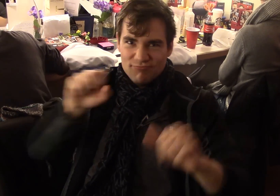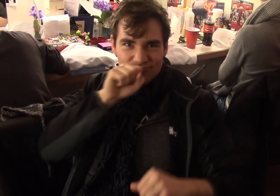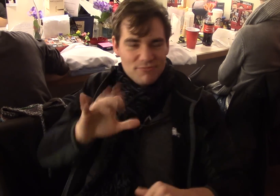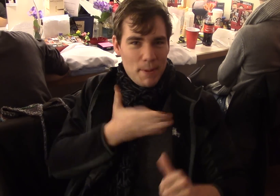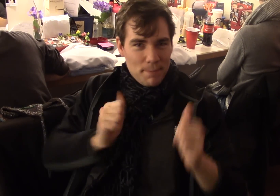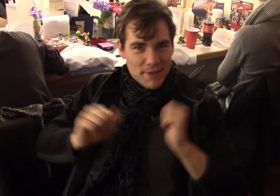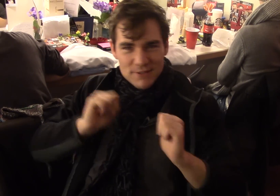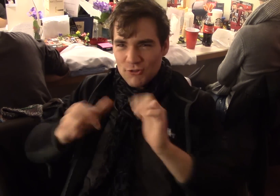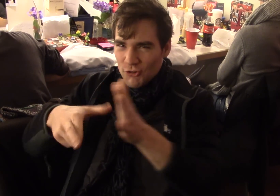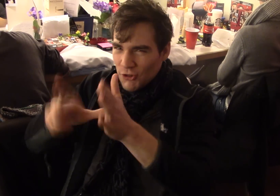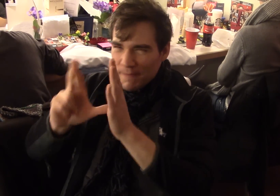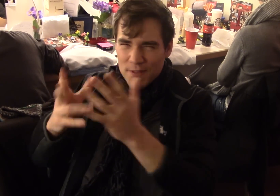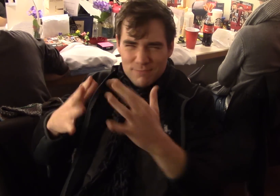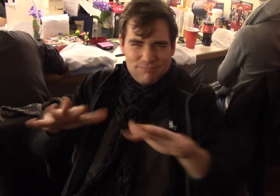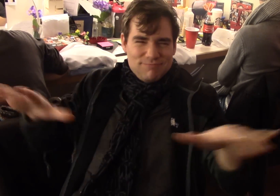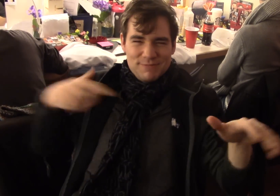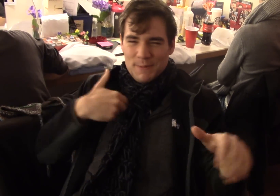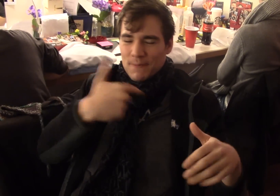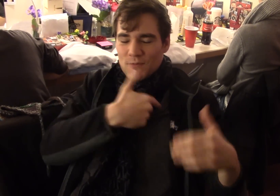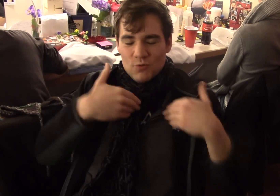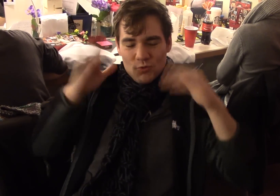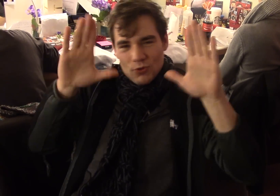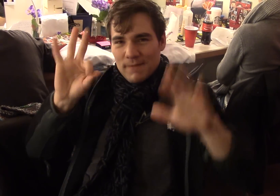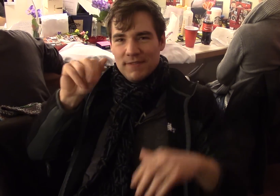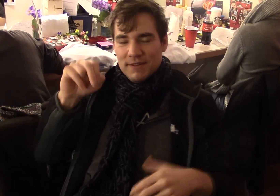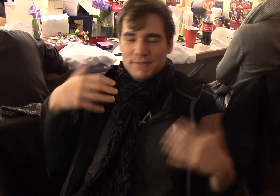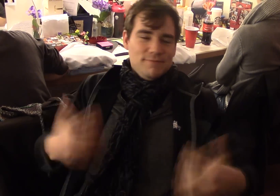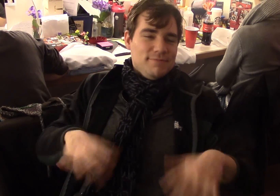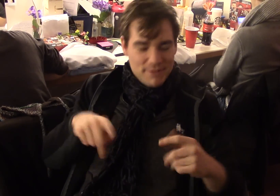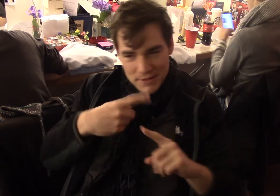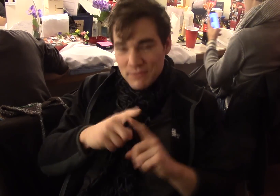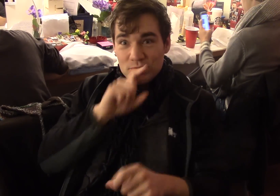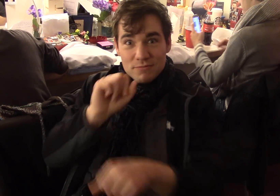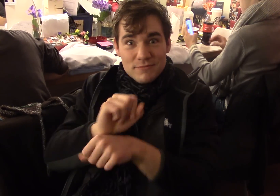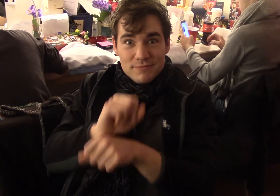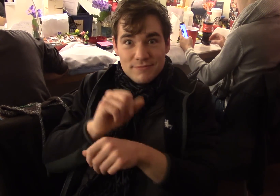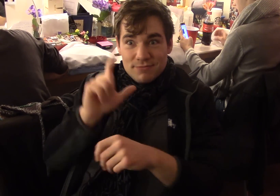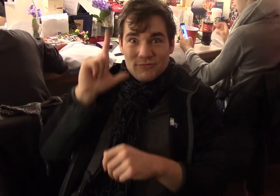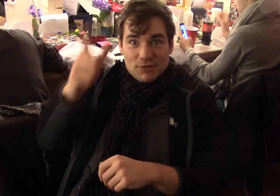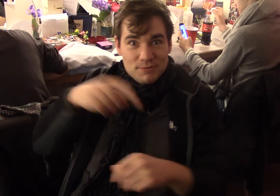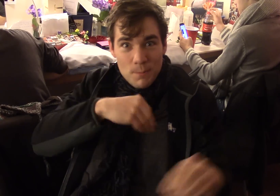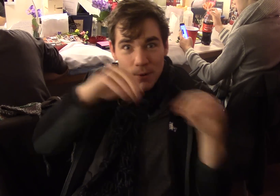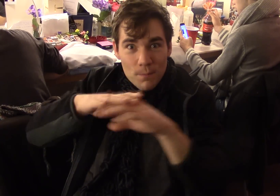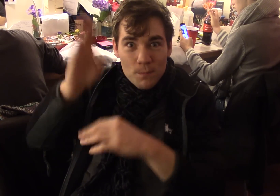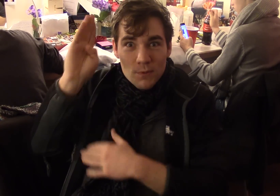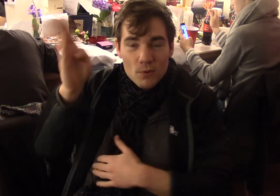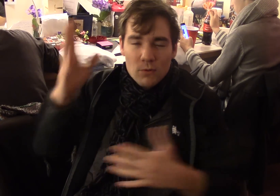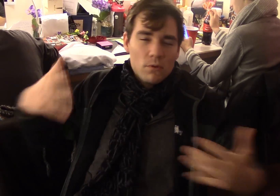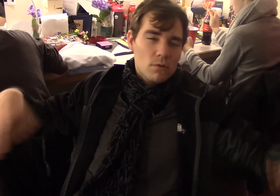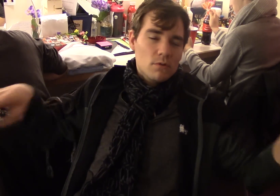audience responded to our play, and how the reviews were, and everything, had a lot of fun there and then sure enough from that we were asked to